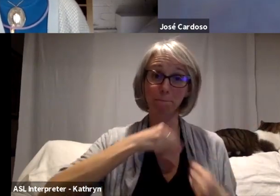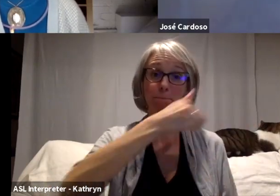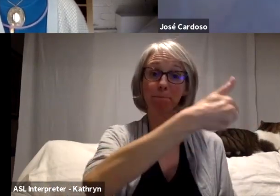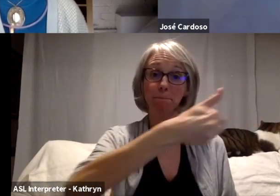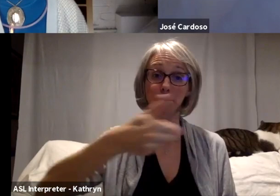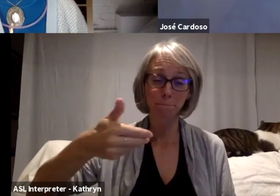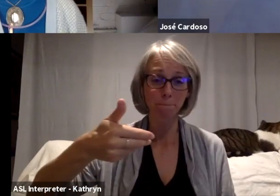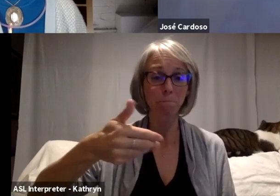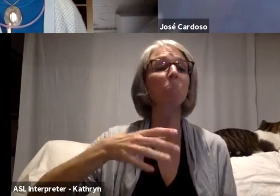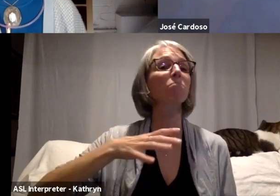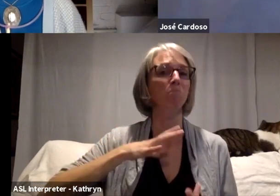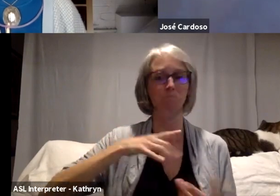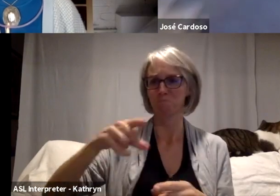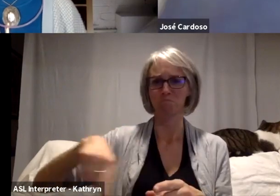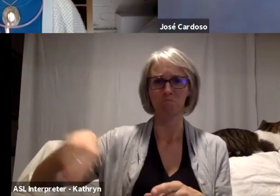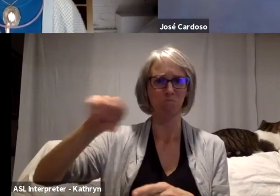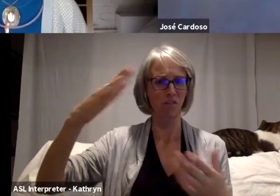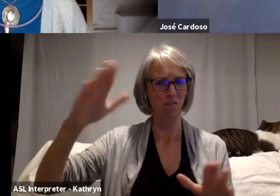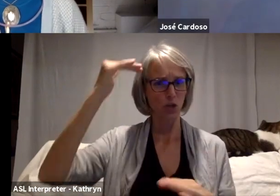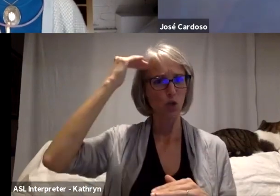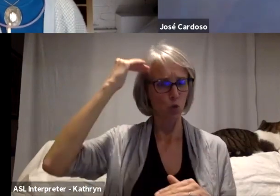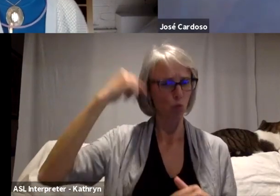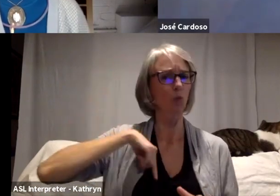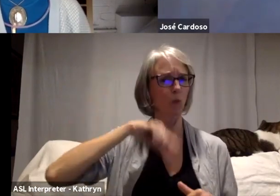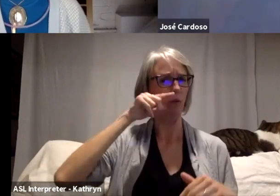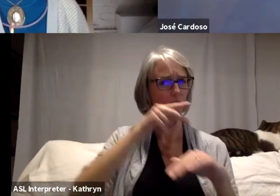everybody knew our intentions and what we were looking for,